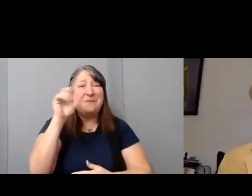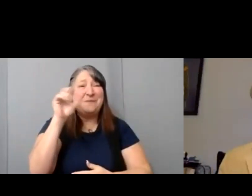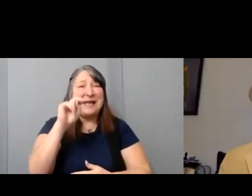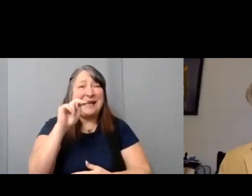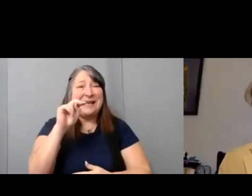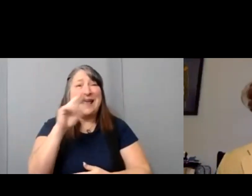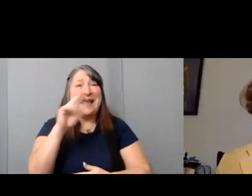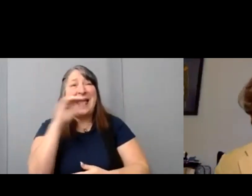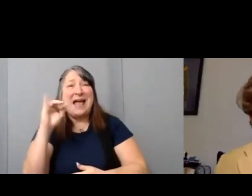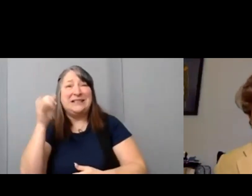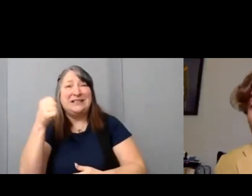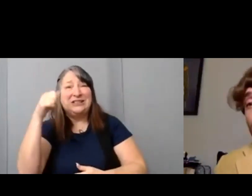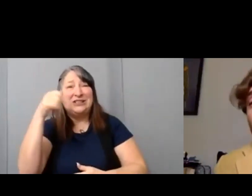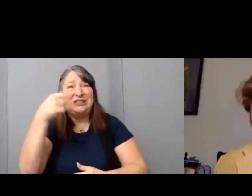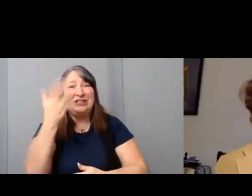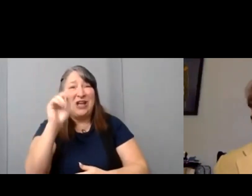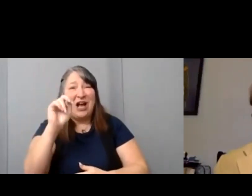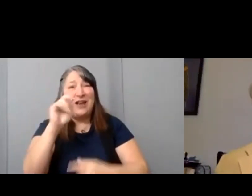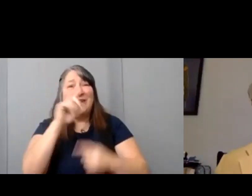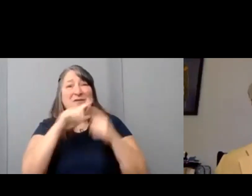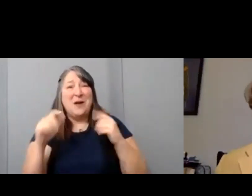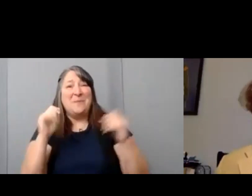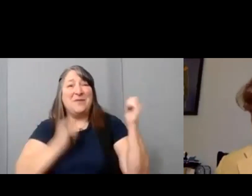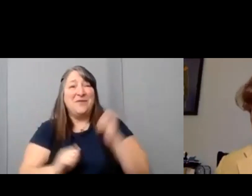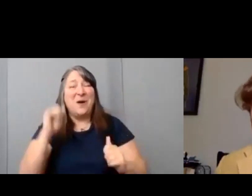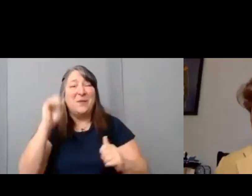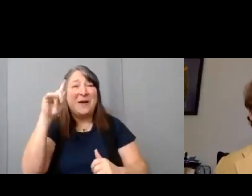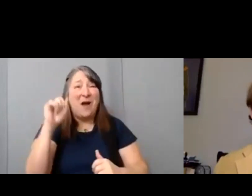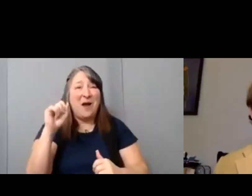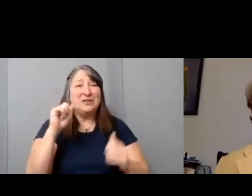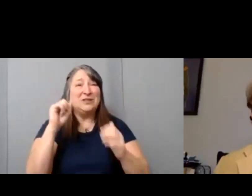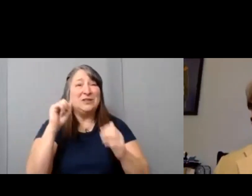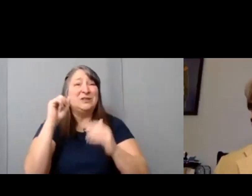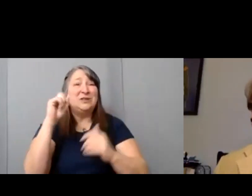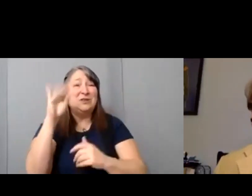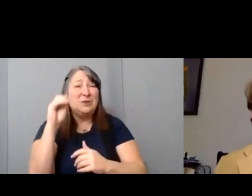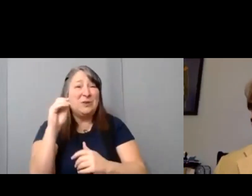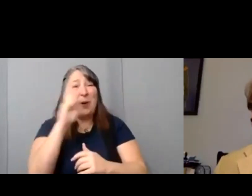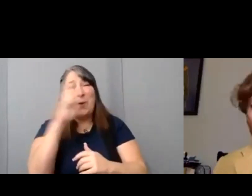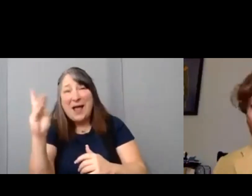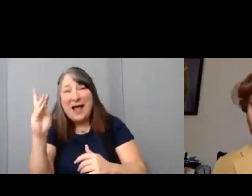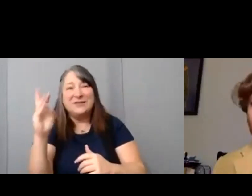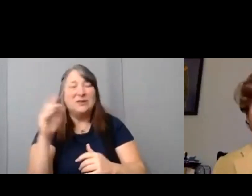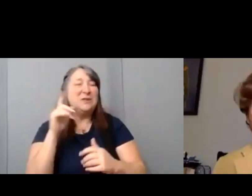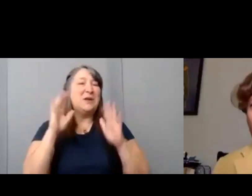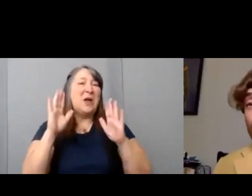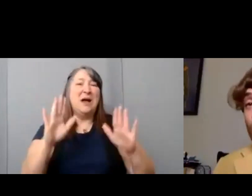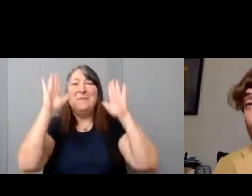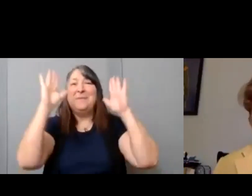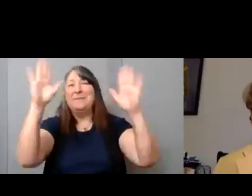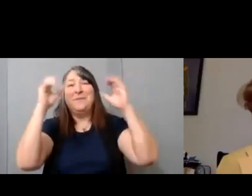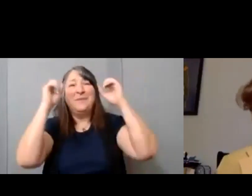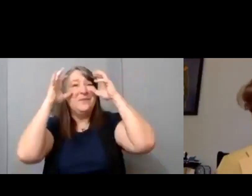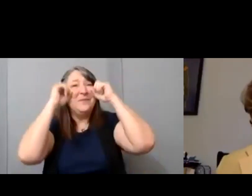who have been unbelievable supporters since the beginning of the film challenge and really just do so much for the